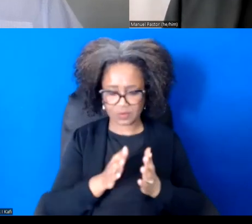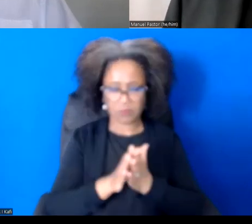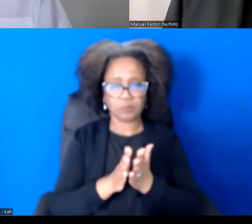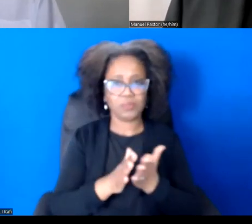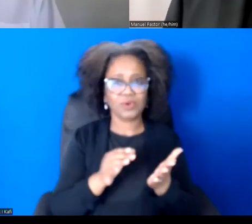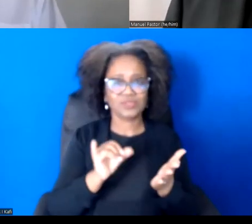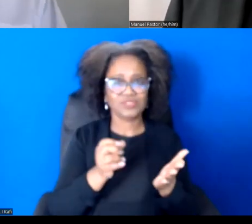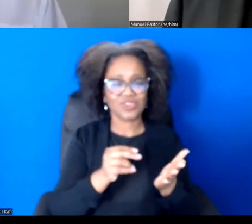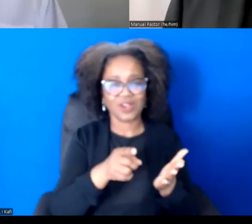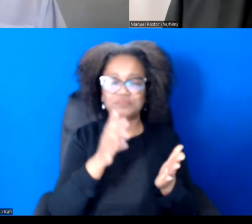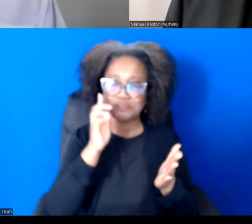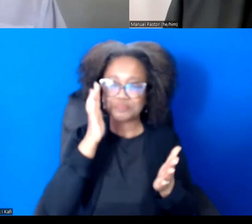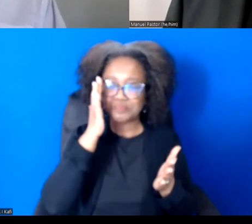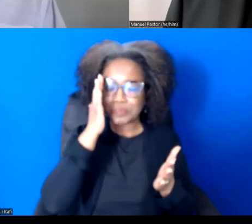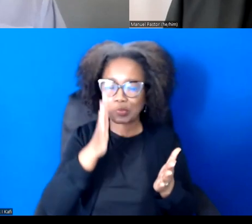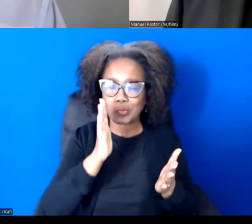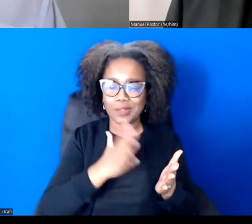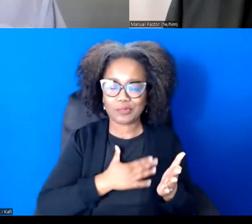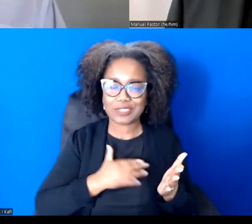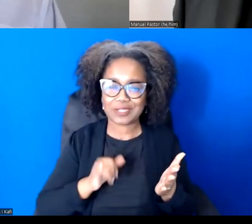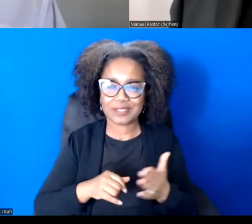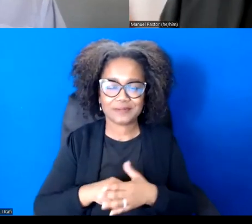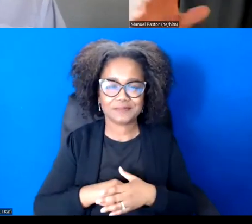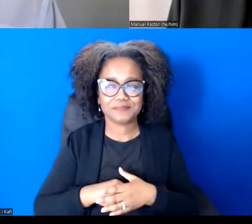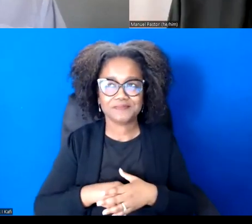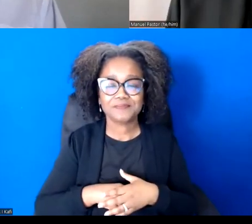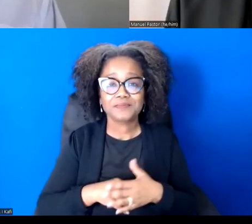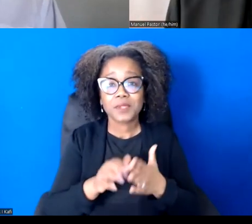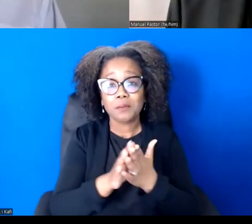which is that we turned in the first draft of the book to the publisher.